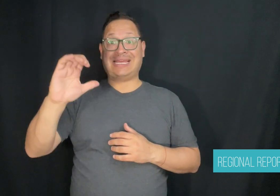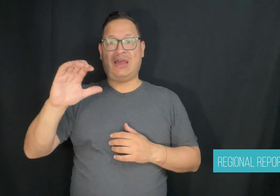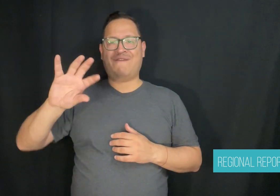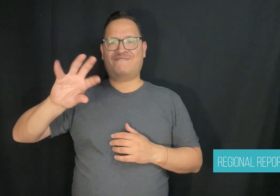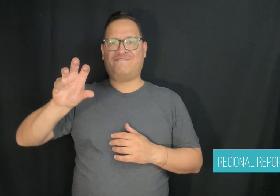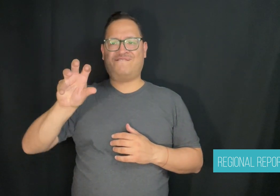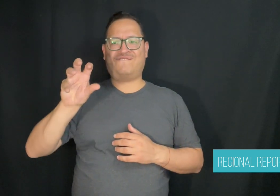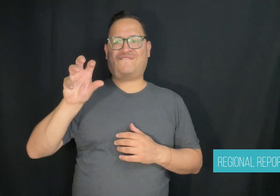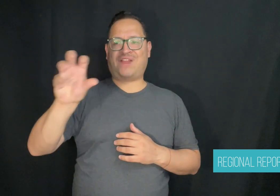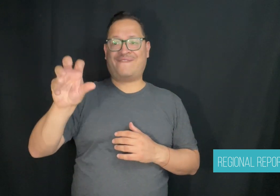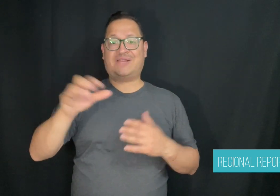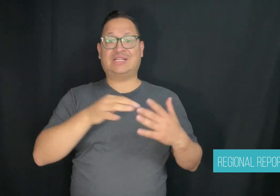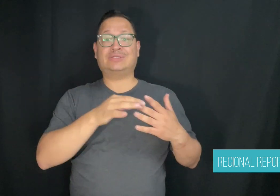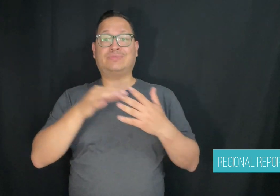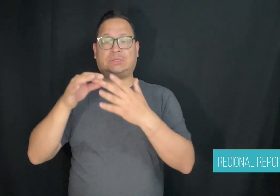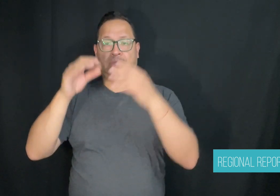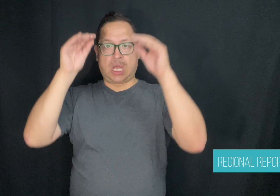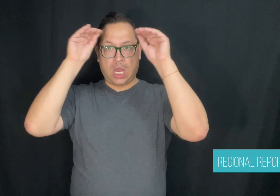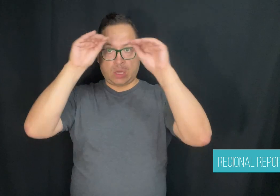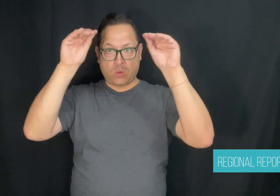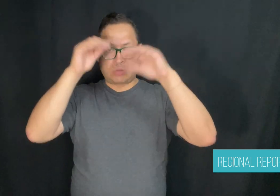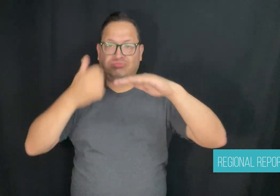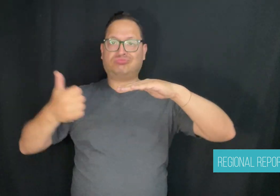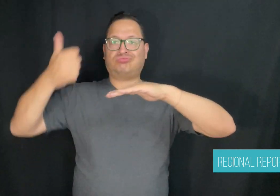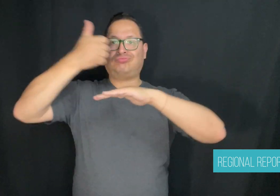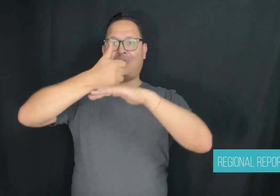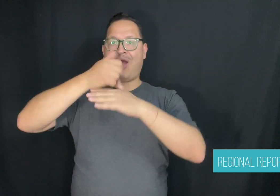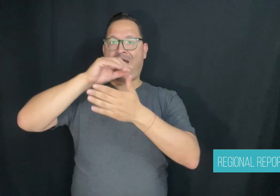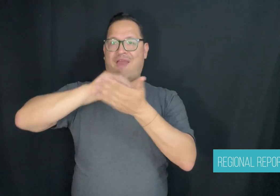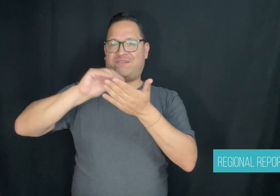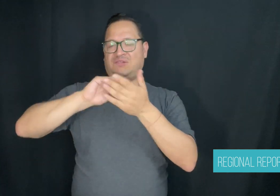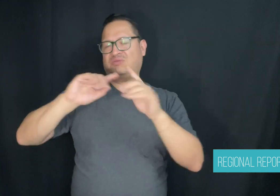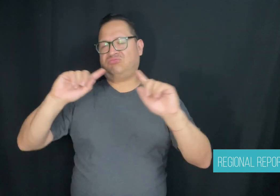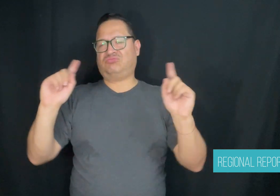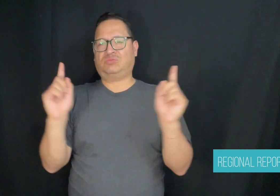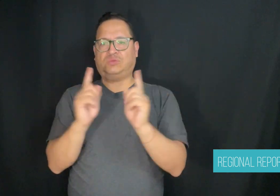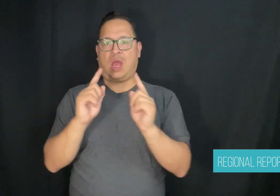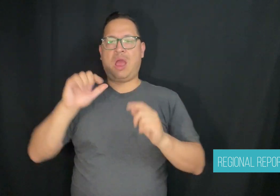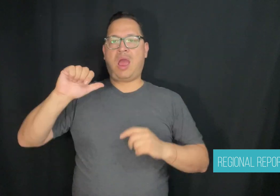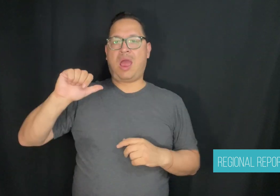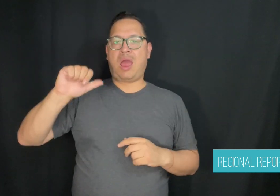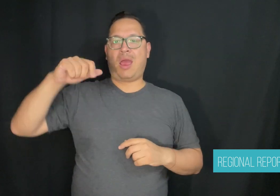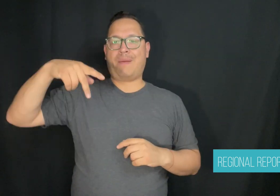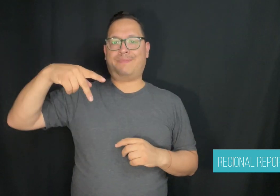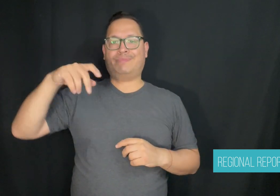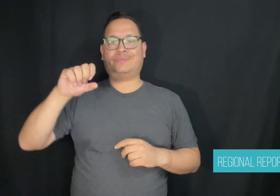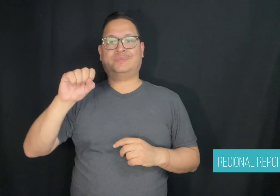provides educational support to children and youth